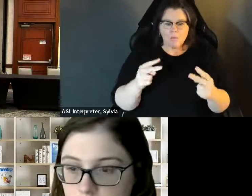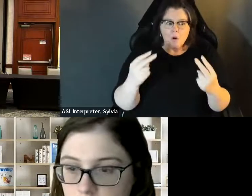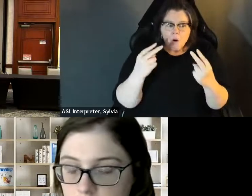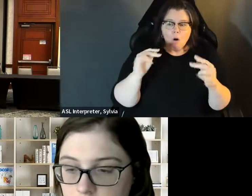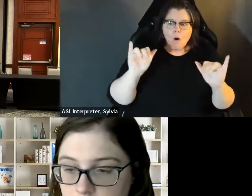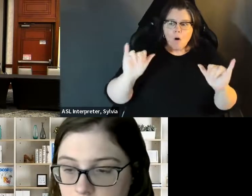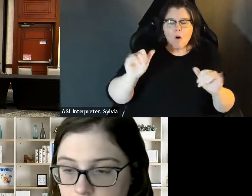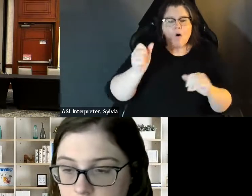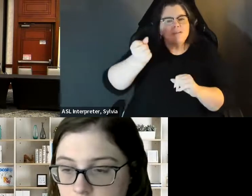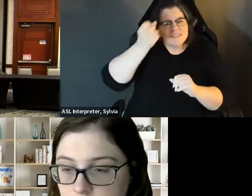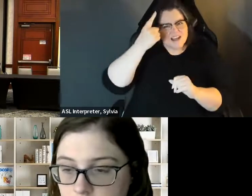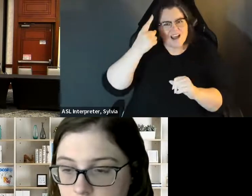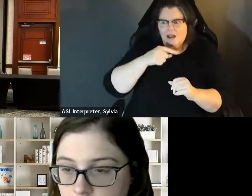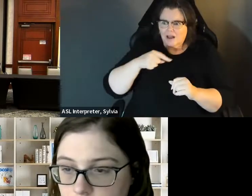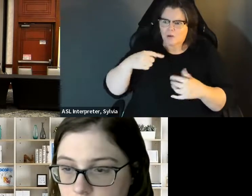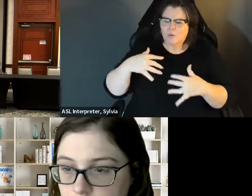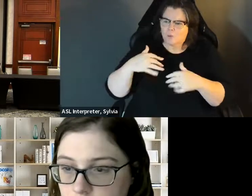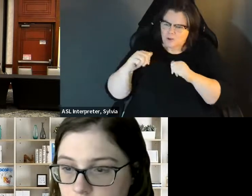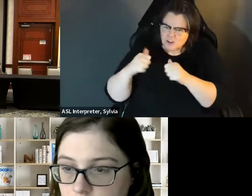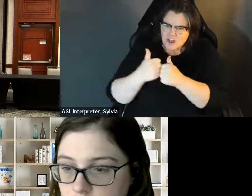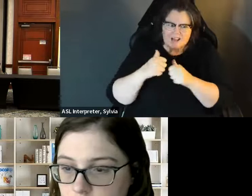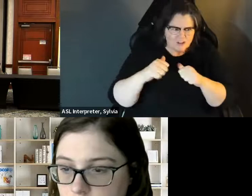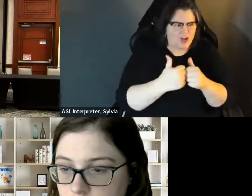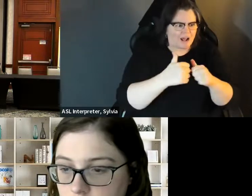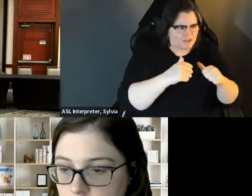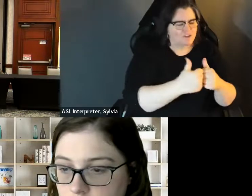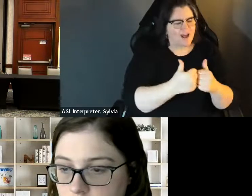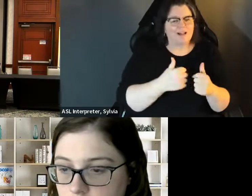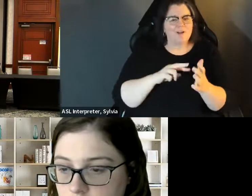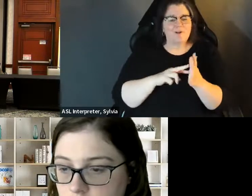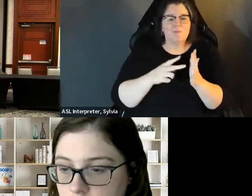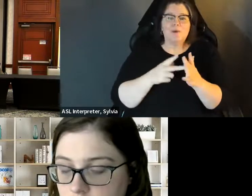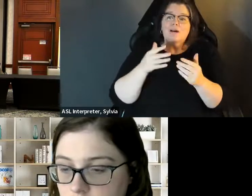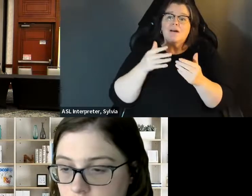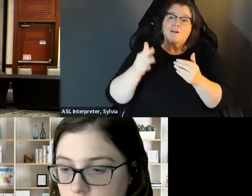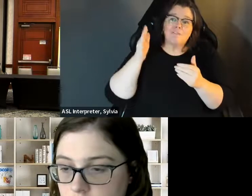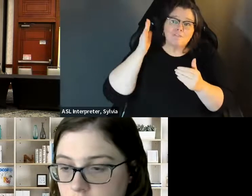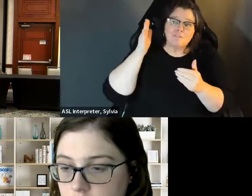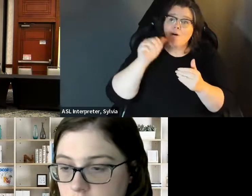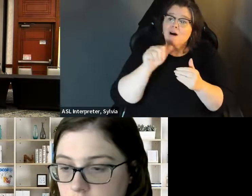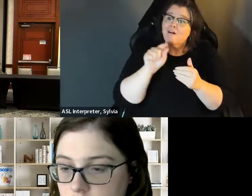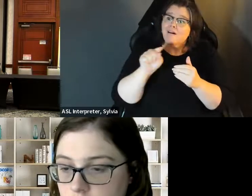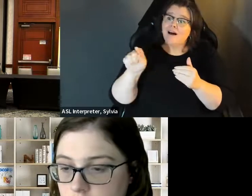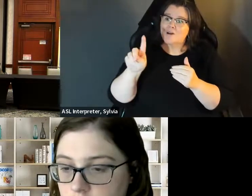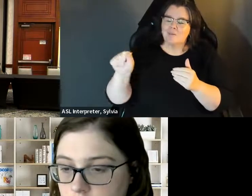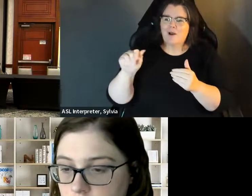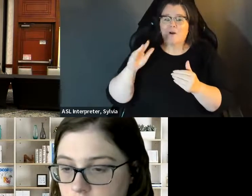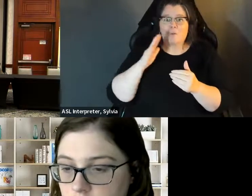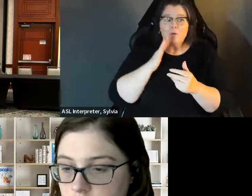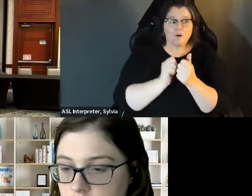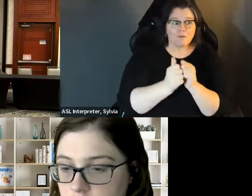understand some of the challenges that we face and I think the more that we talk about it, the more that it and basically, you know, it's it's it's just it's important that that with the representation, people understand some of the challenges that we face, and I think the more that we talk about it the more that it erases those barriers for other people to be able to run thank you So